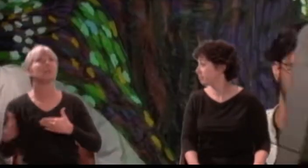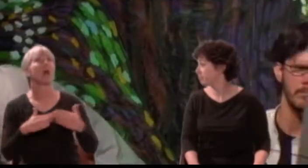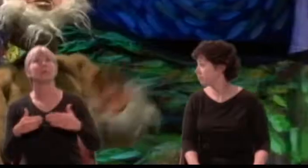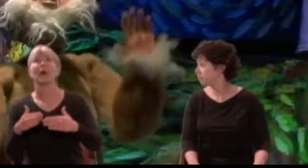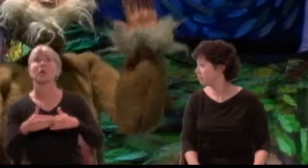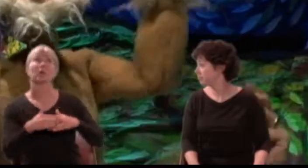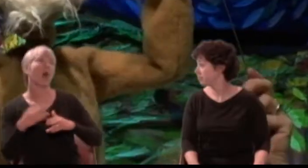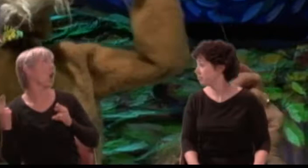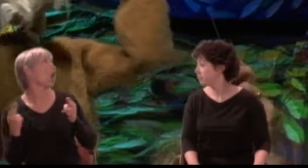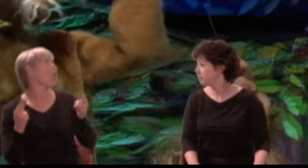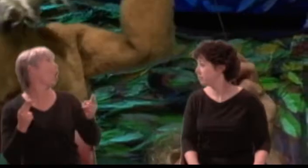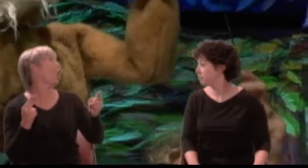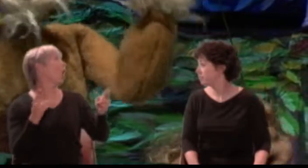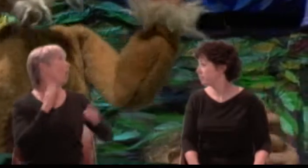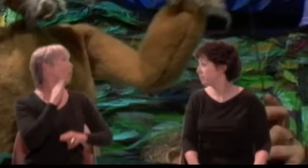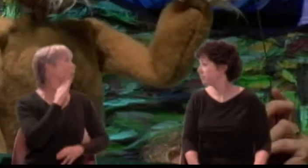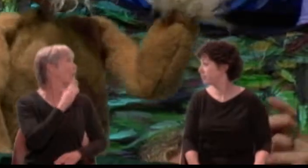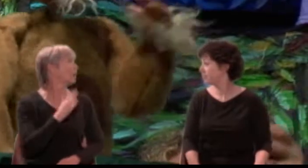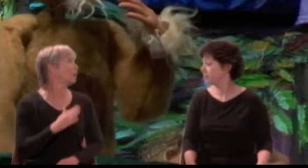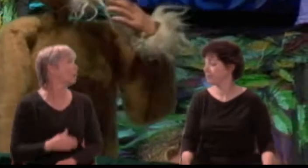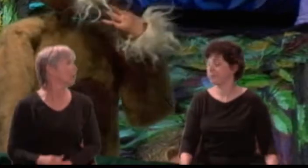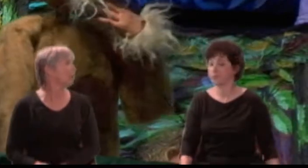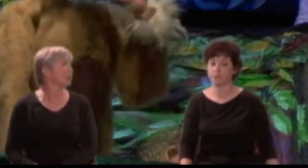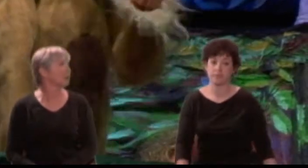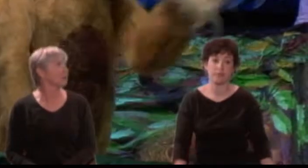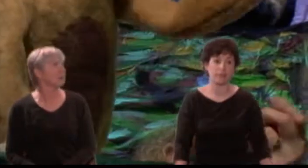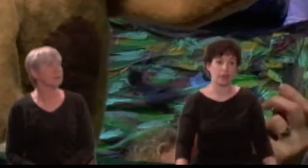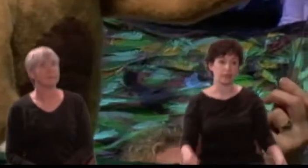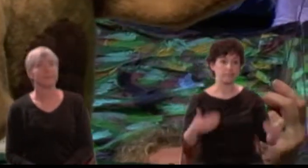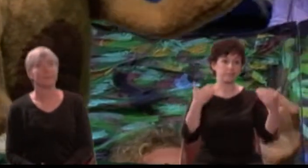Lion: (Apologetically) I am one Snug the Joiner. Roar.